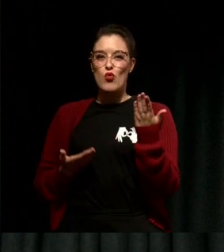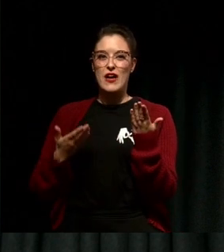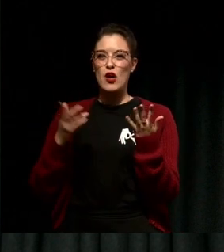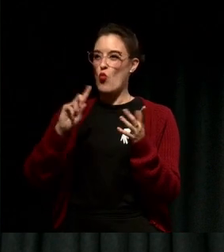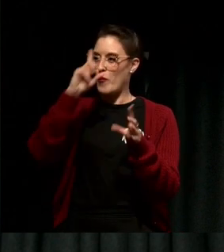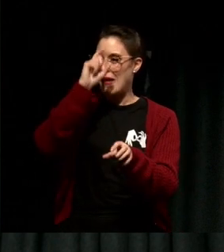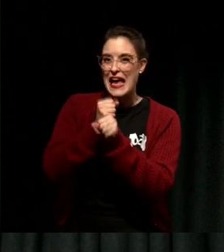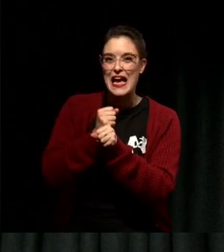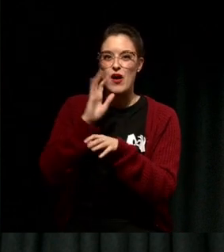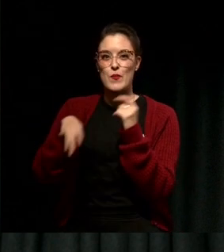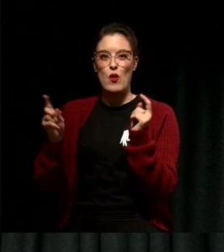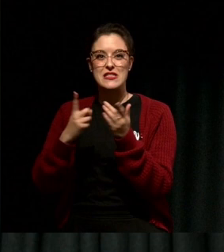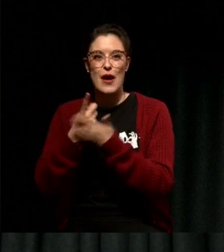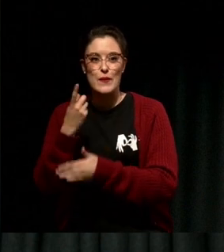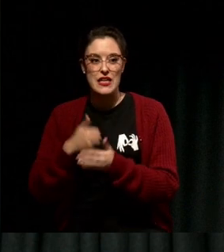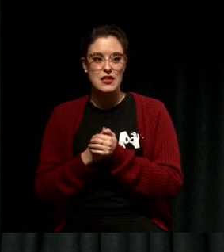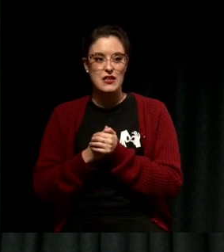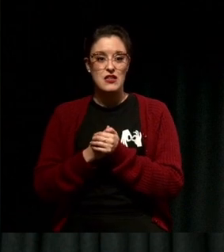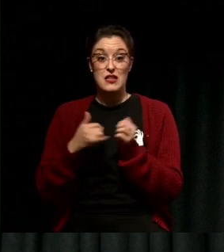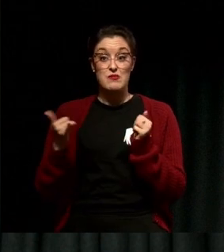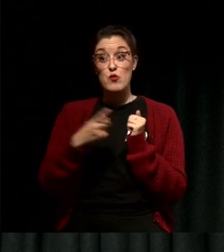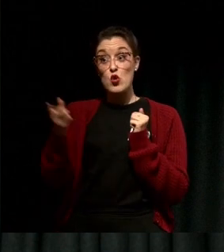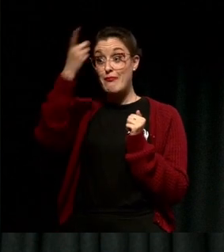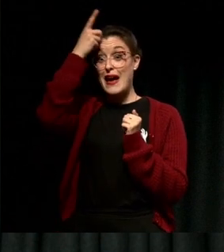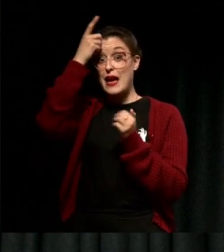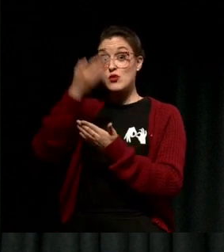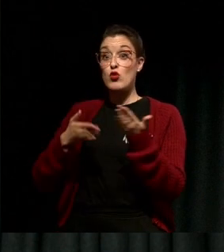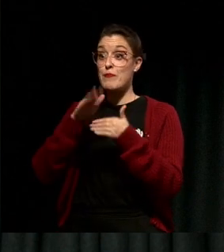You might be making up a story about what's happening in your life right now, and we can